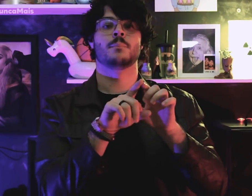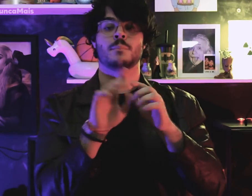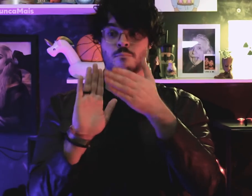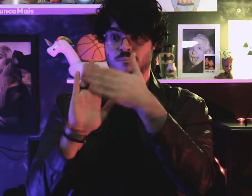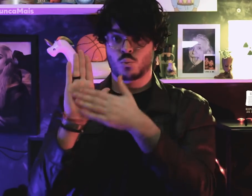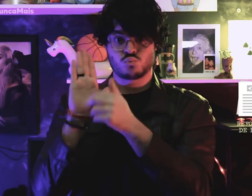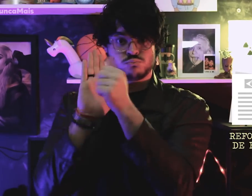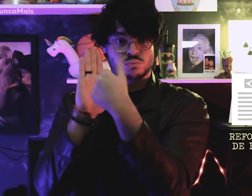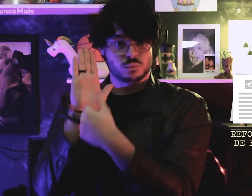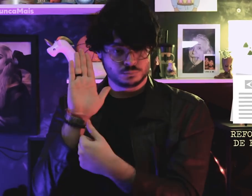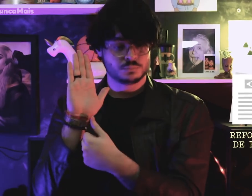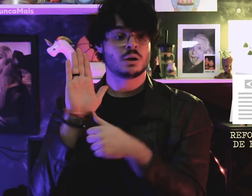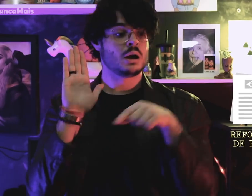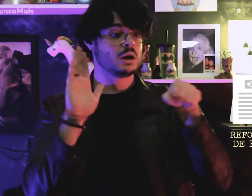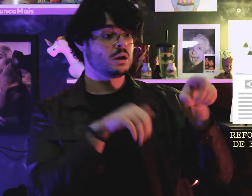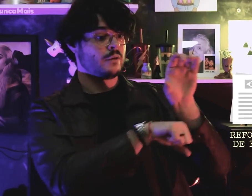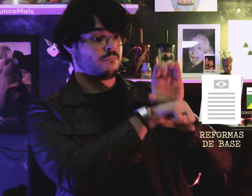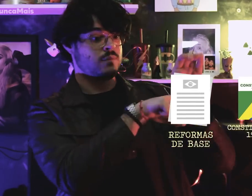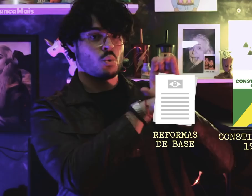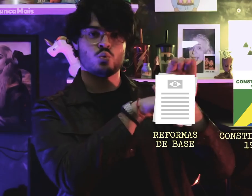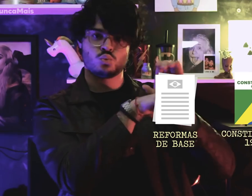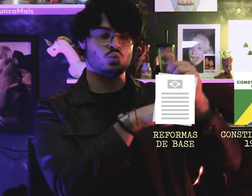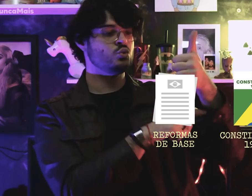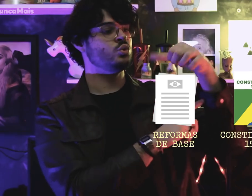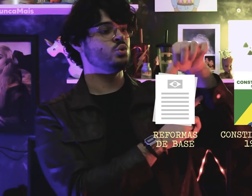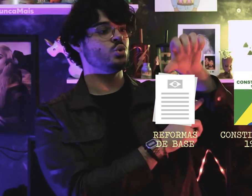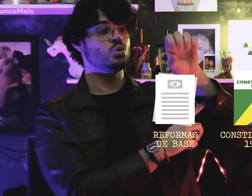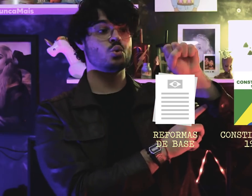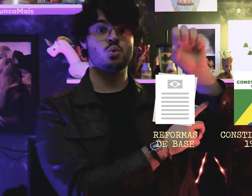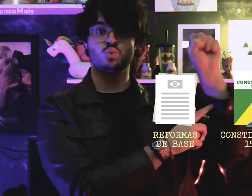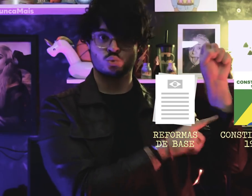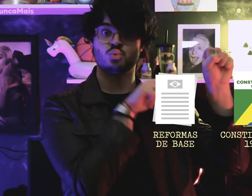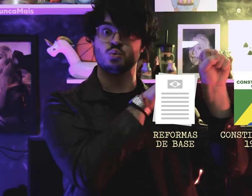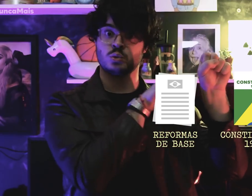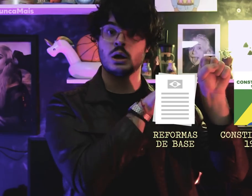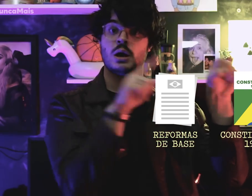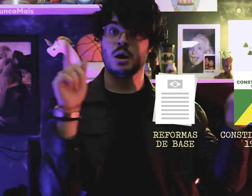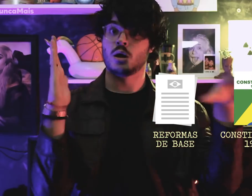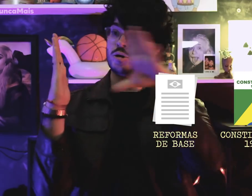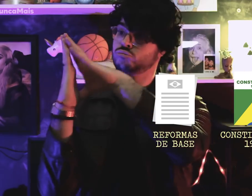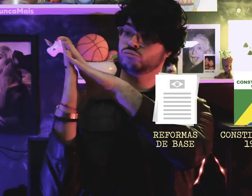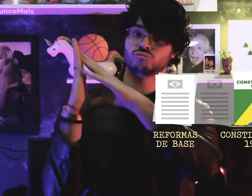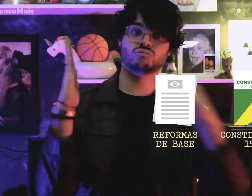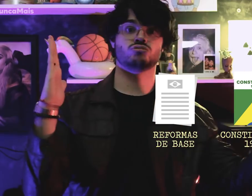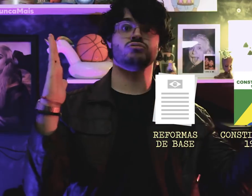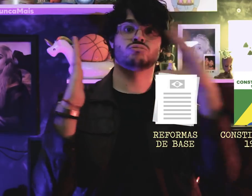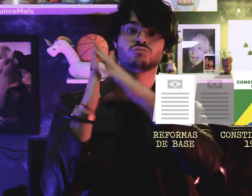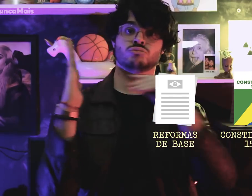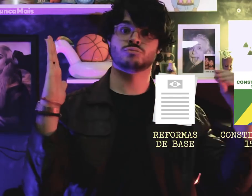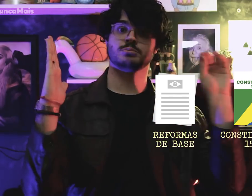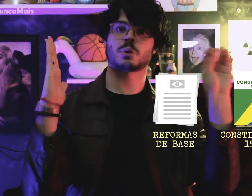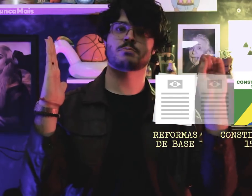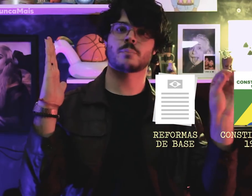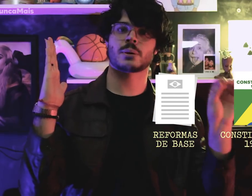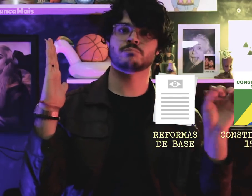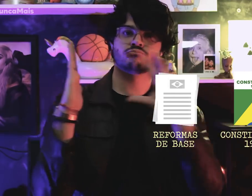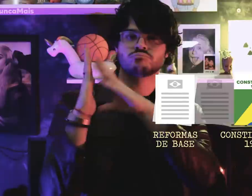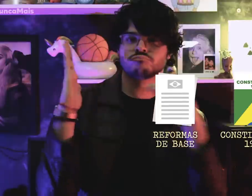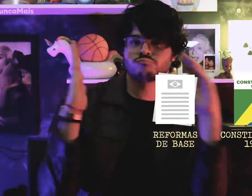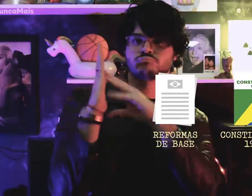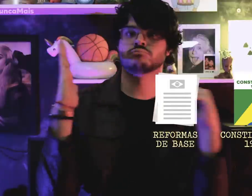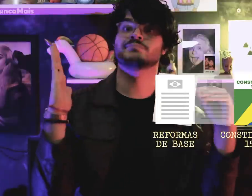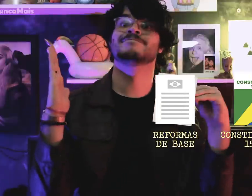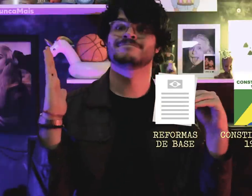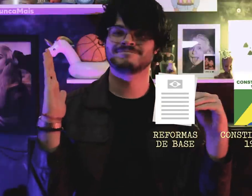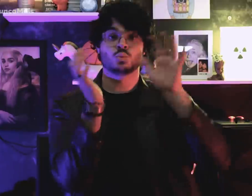who were inspired by Federal Constitution of 1988.